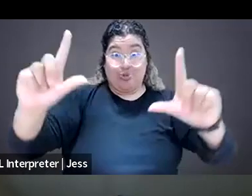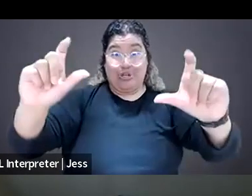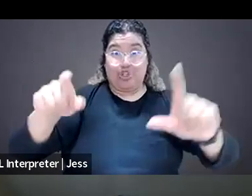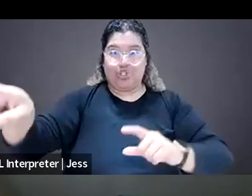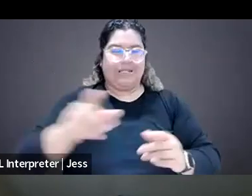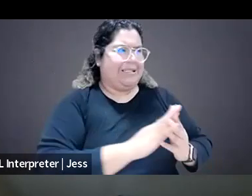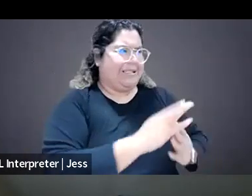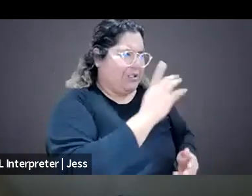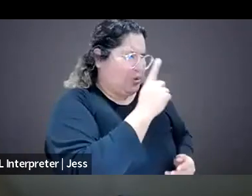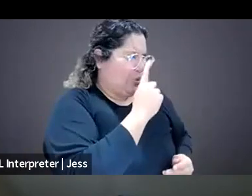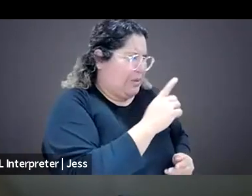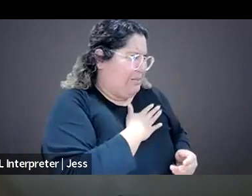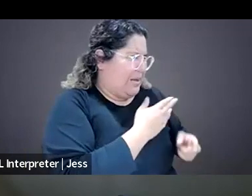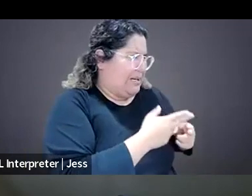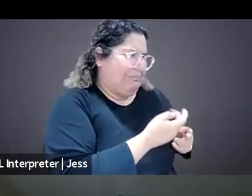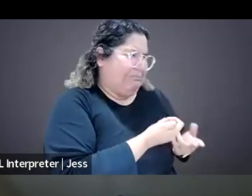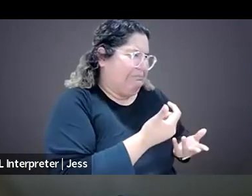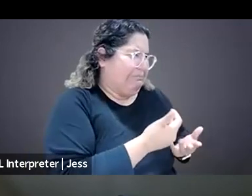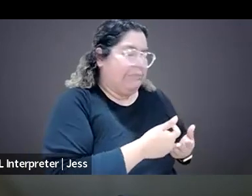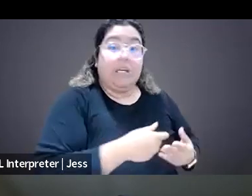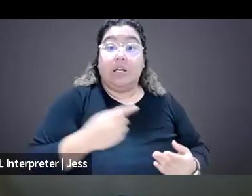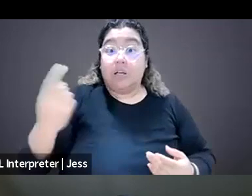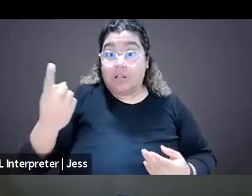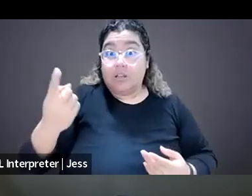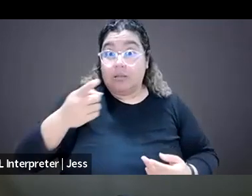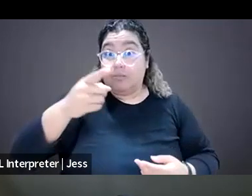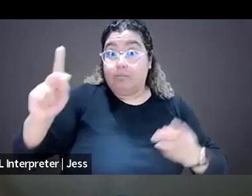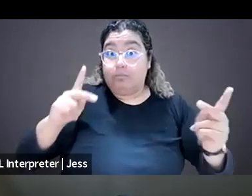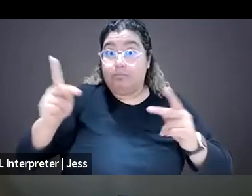I was crediting her on my photo and she got doxed herself and tons of threatening messages.